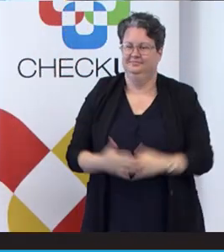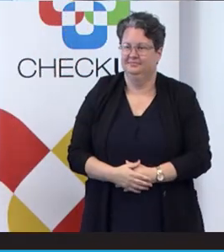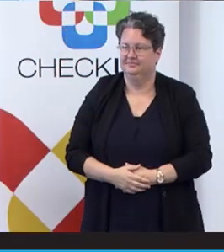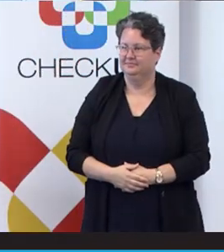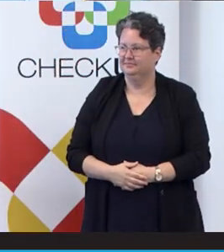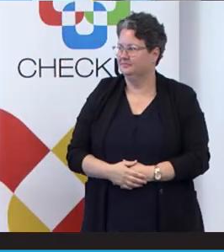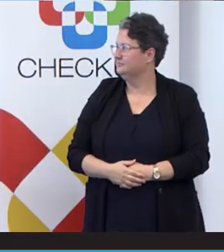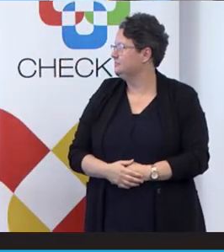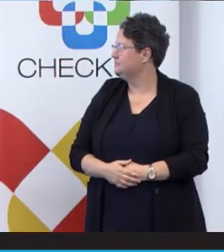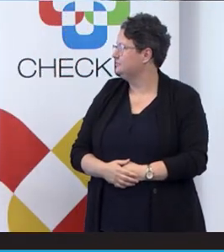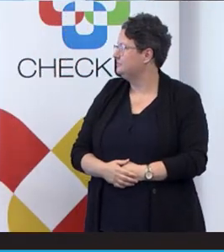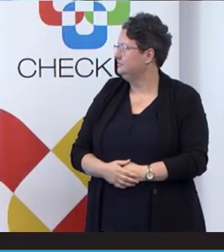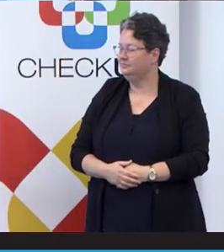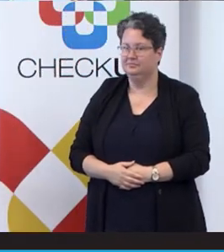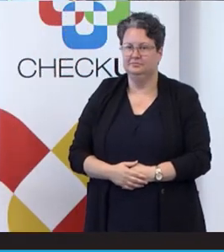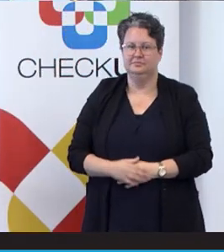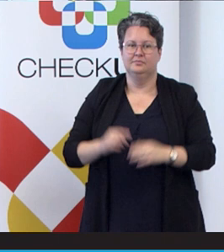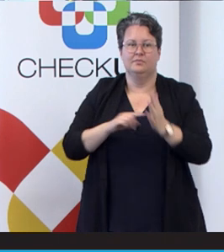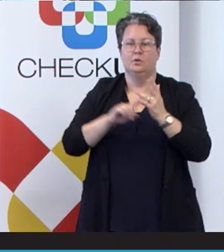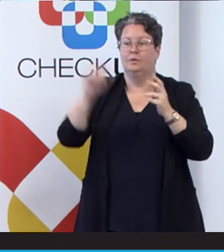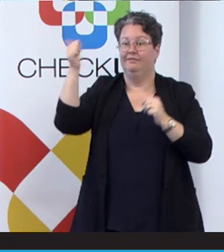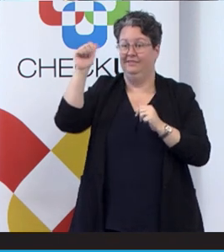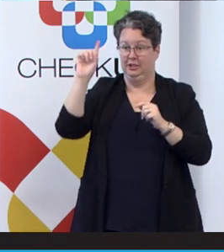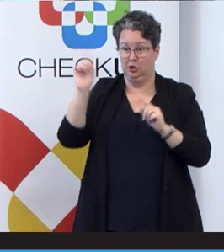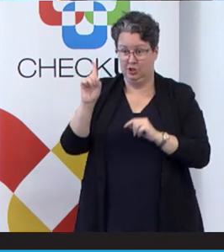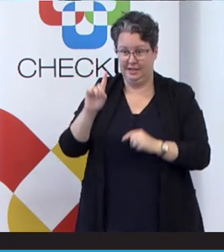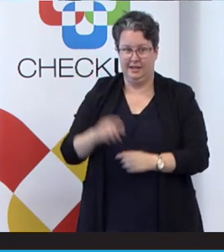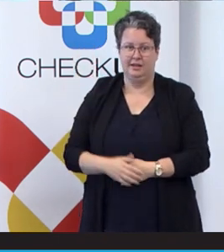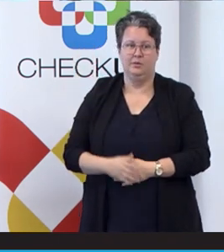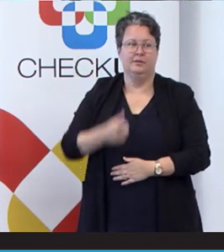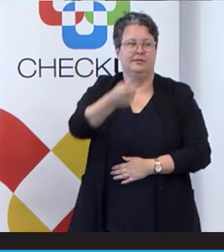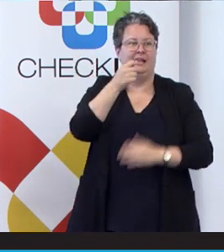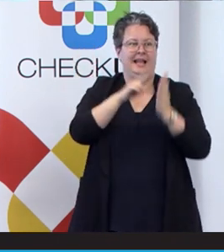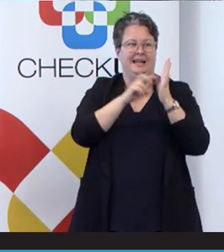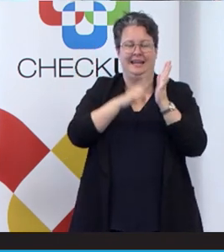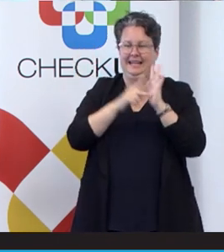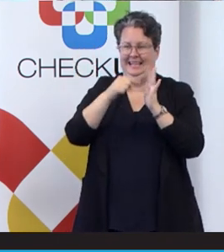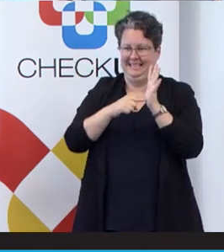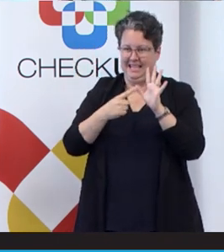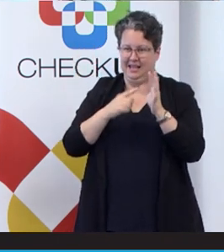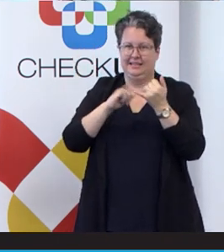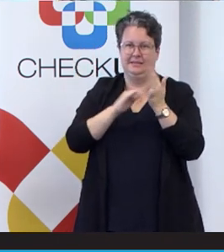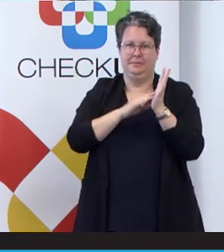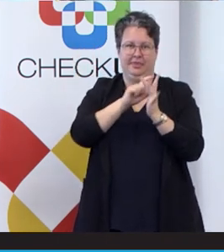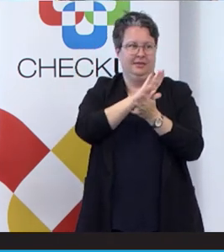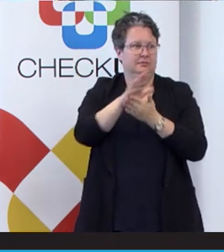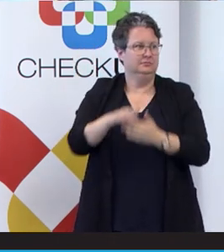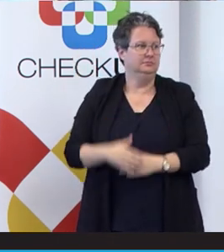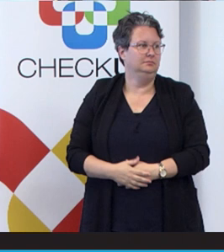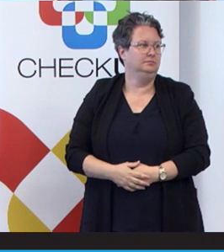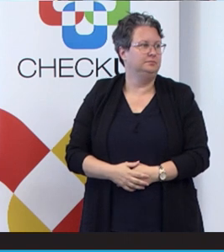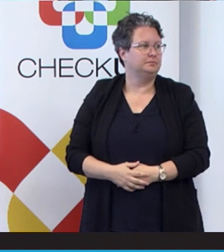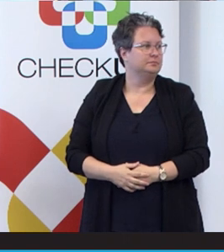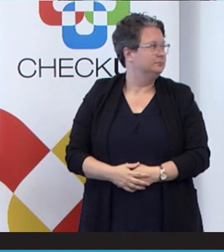And to finish off, we're going to invite Nanita Smith to say a few words. Nanitas